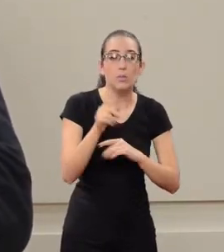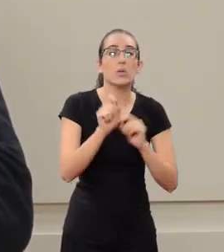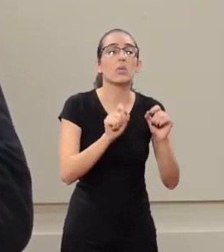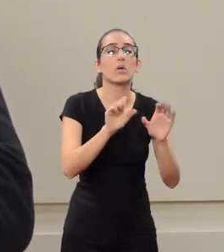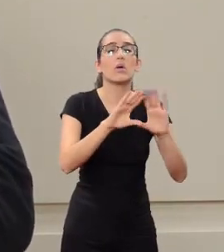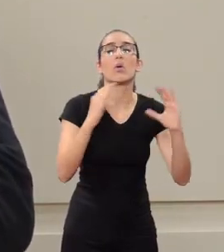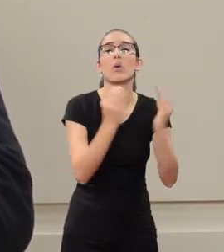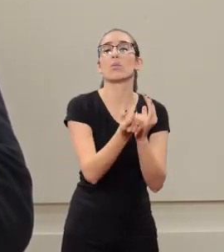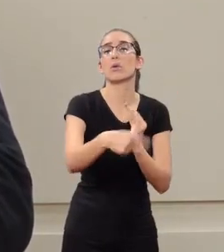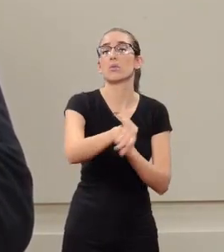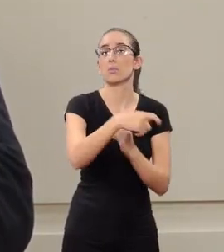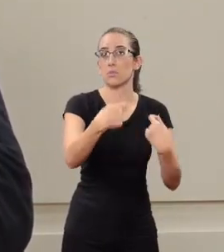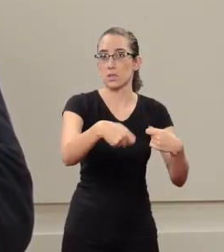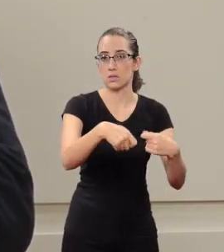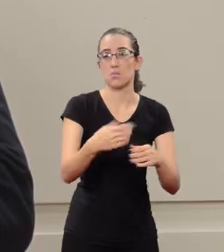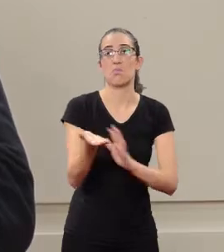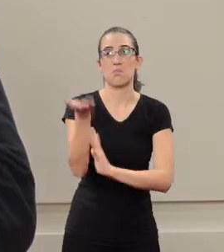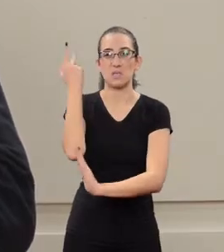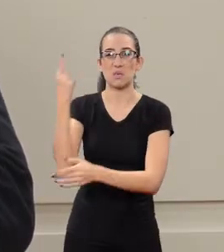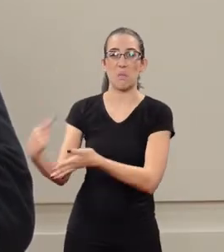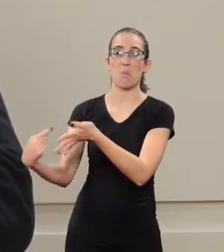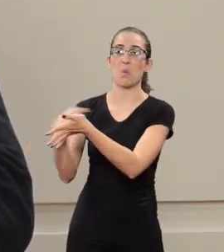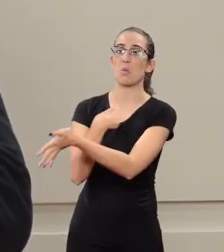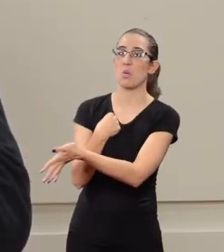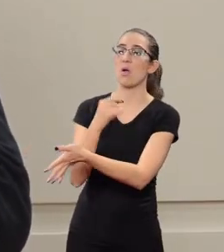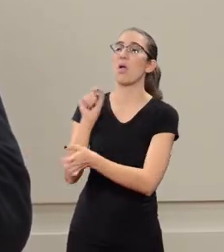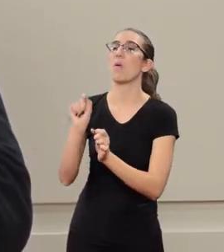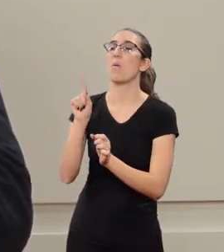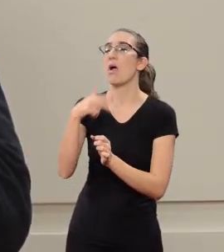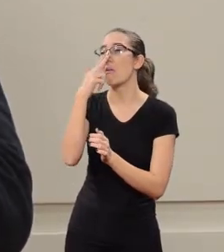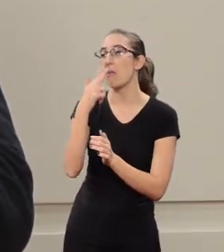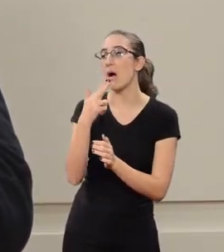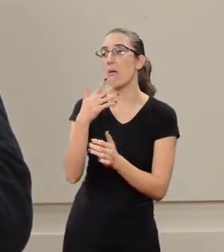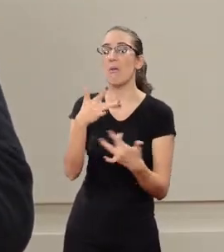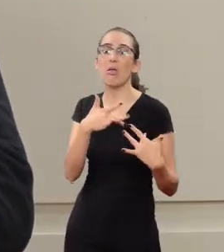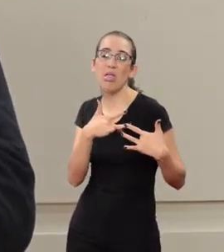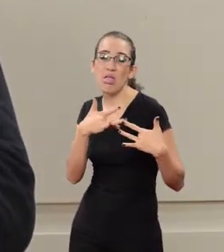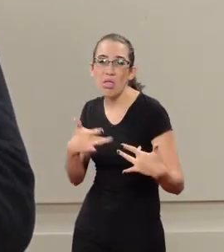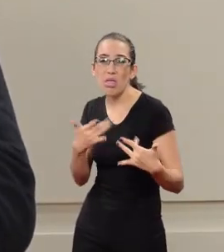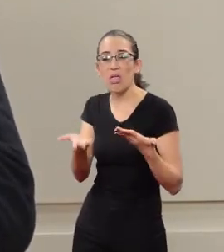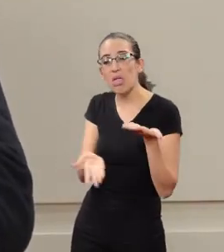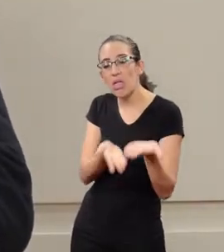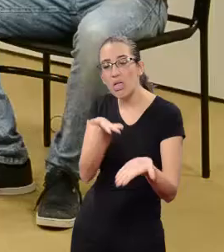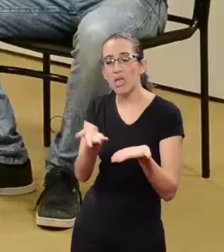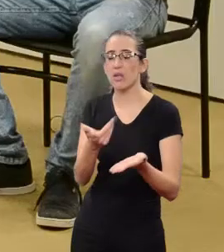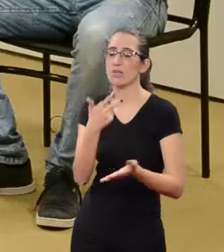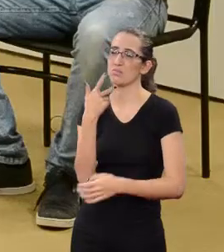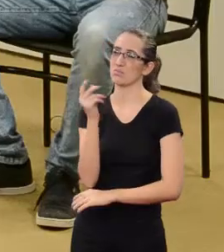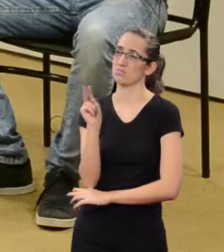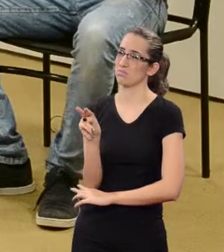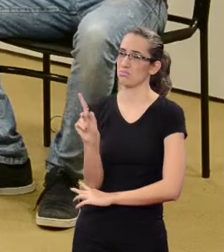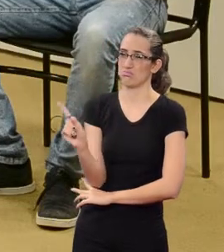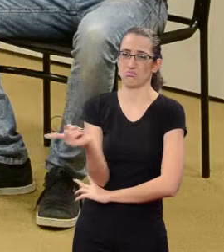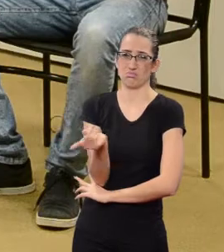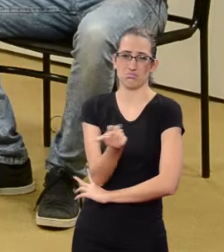I was once asked if this project wouldn't be welfarist. We don't think so.